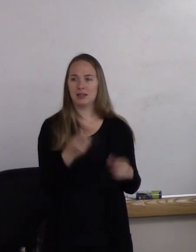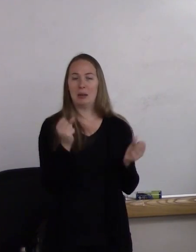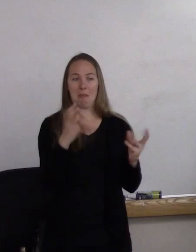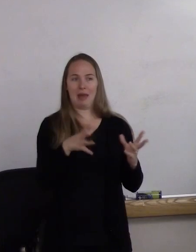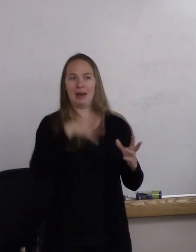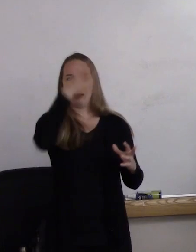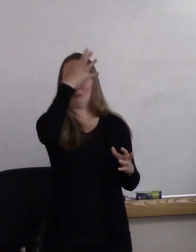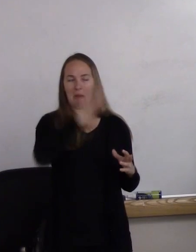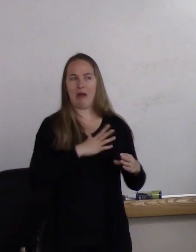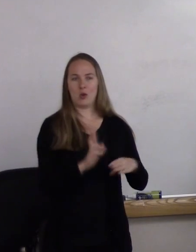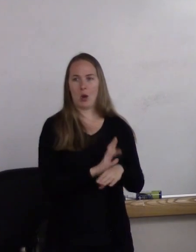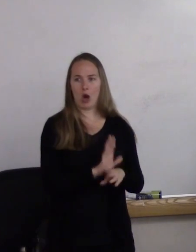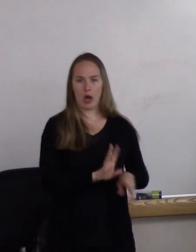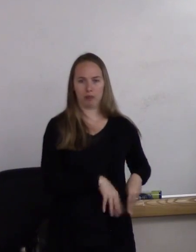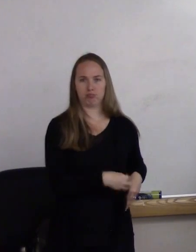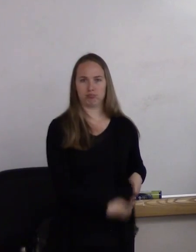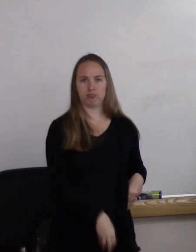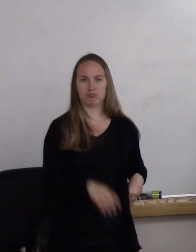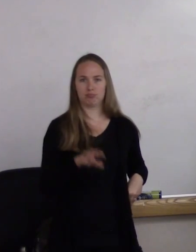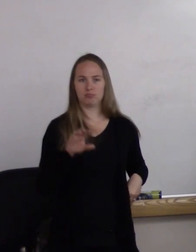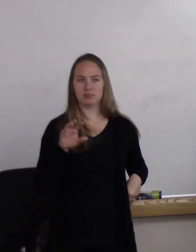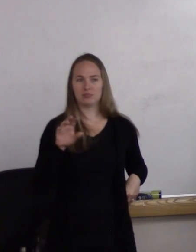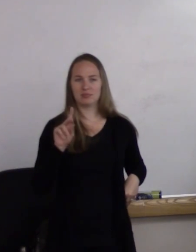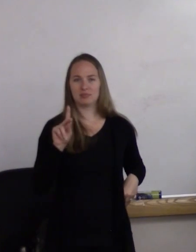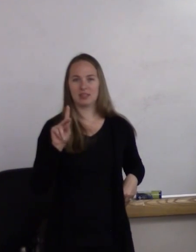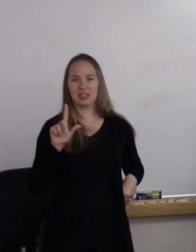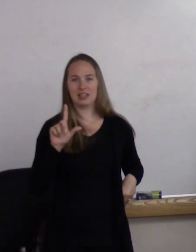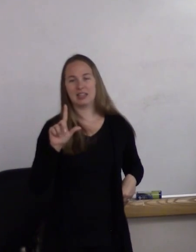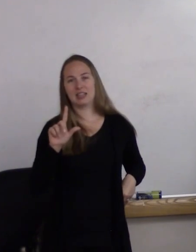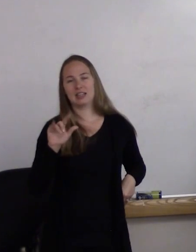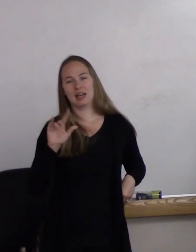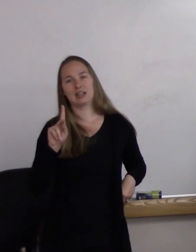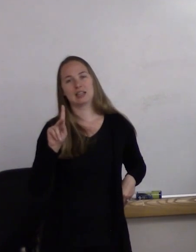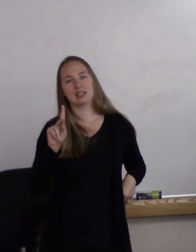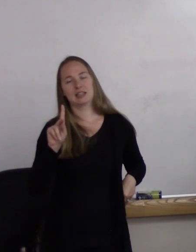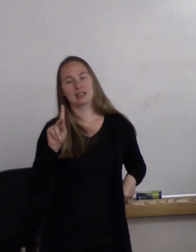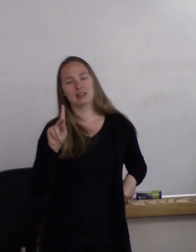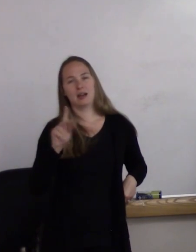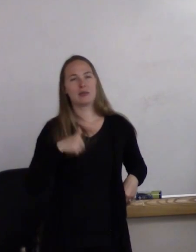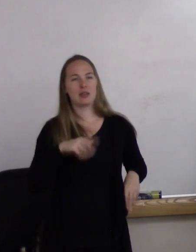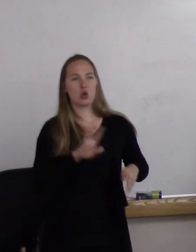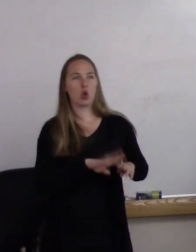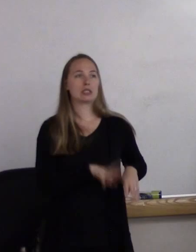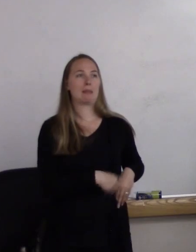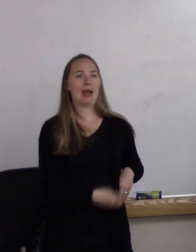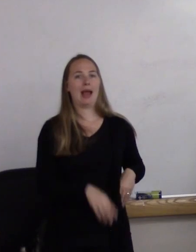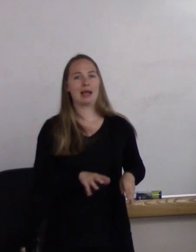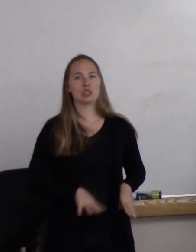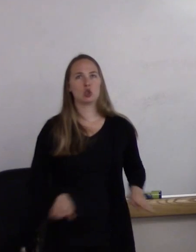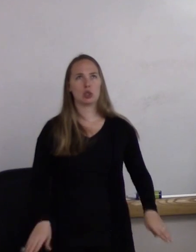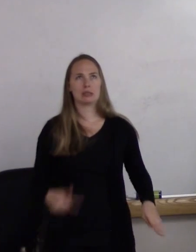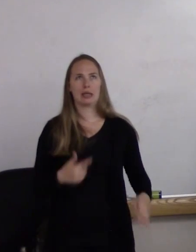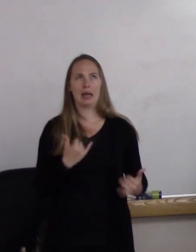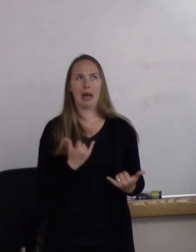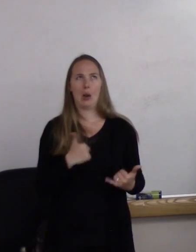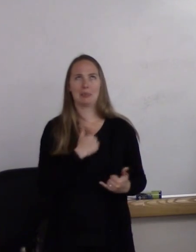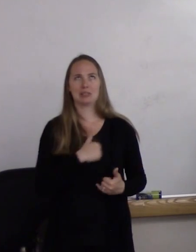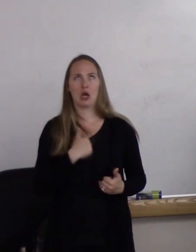in cute little plaid skirts. Now, they probably wouldn't call them plaid skirts and I'm very sorry that now has been recorded.